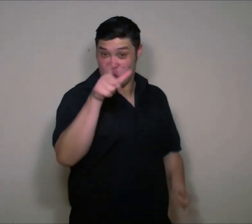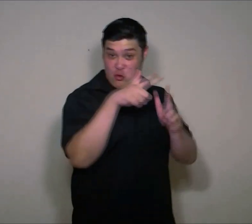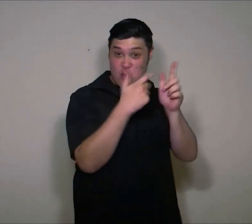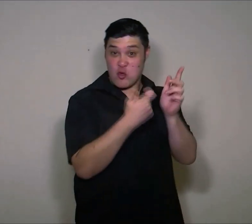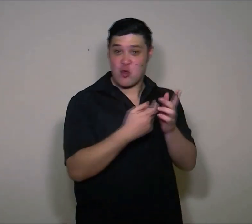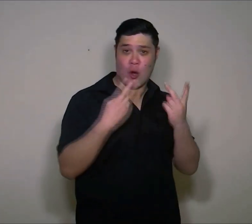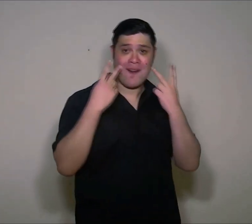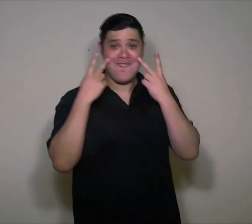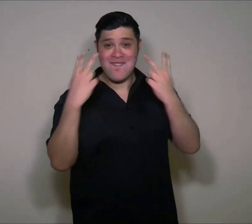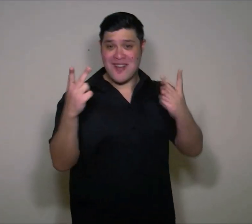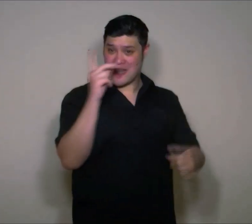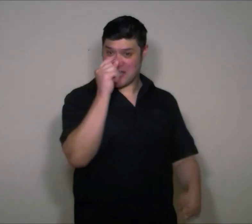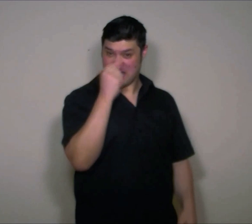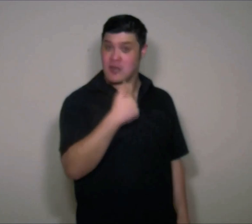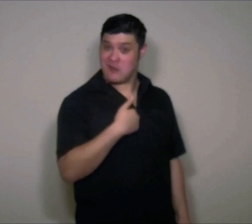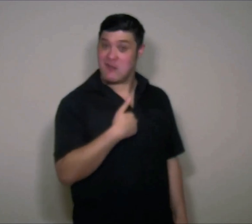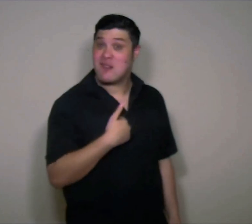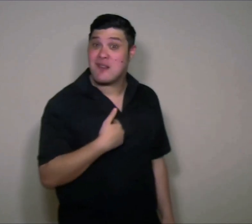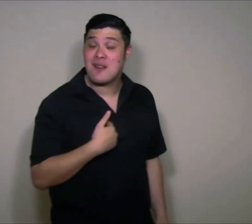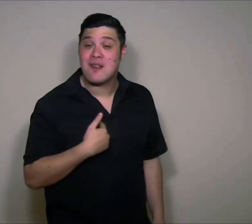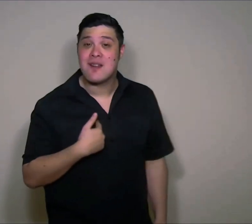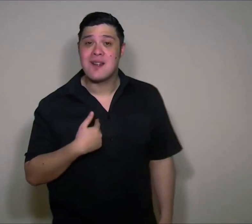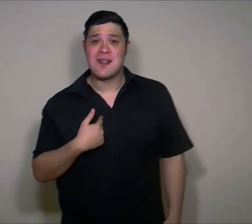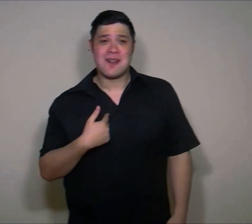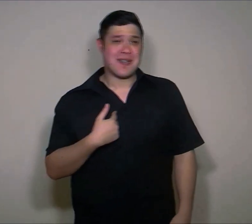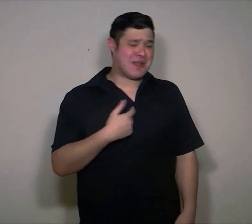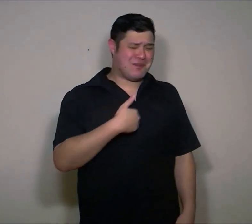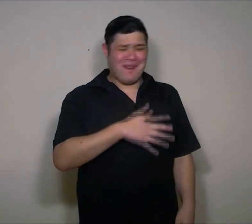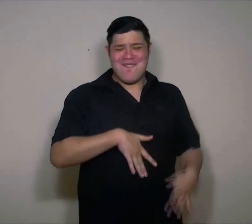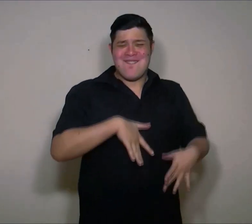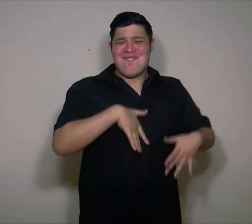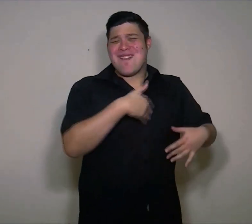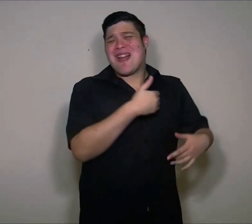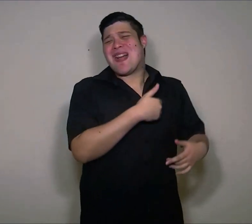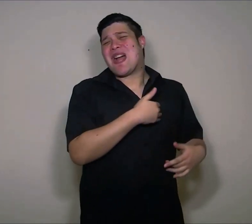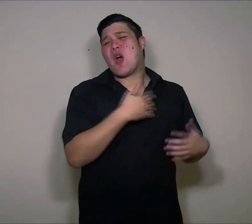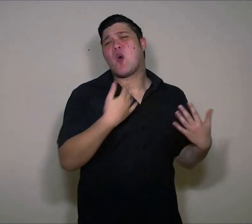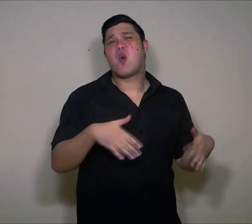Hey doctor are you on call? I'm not feeling so well at all